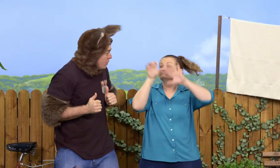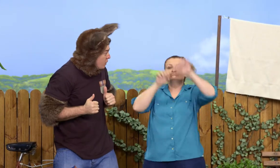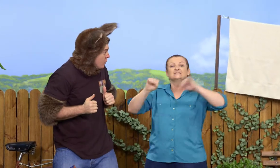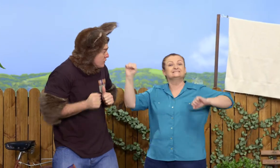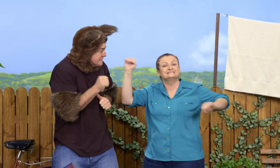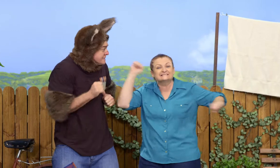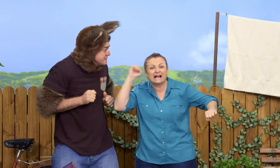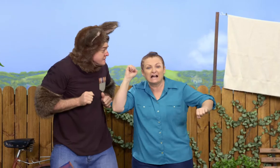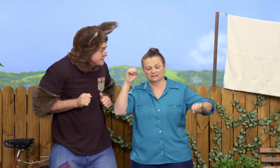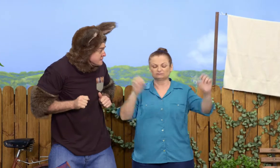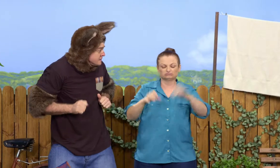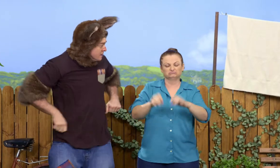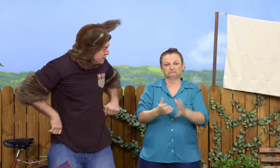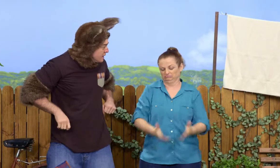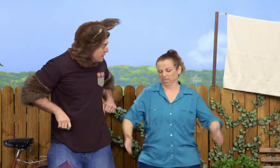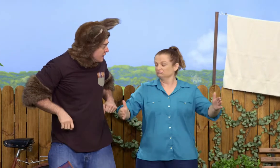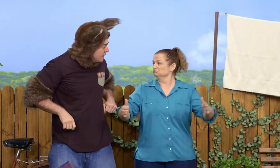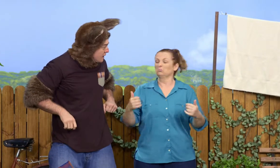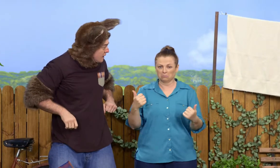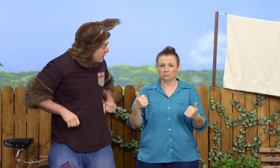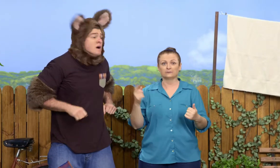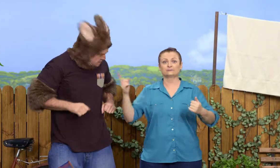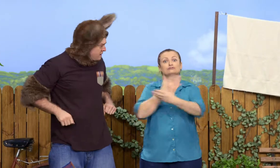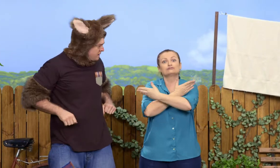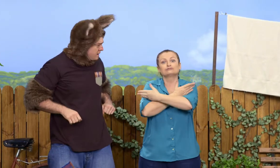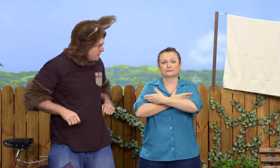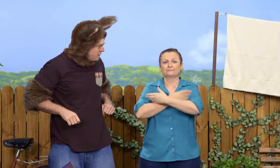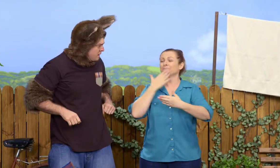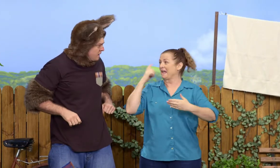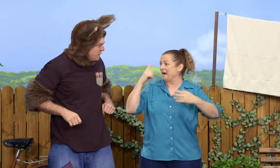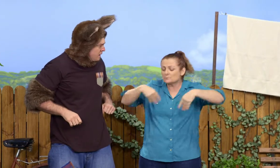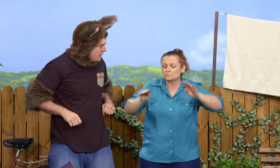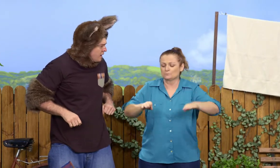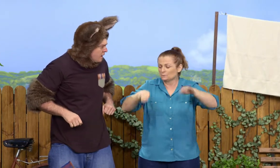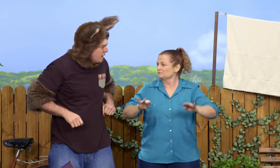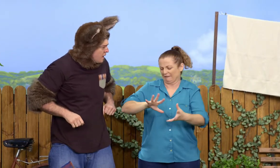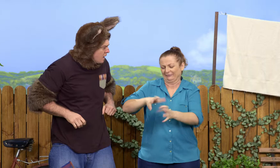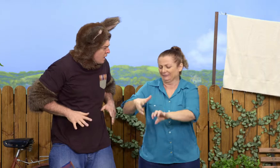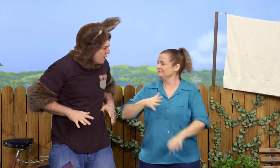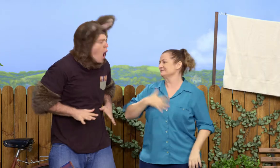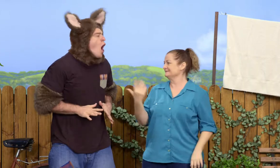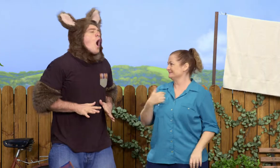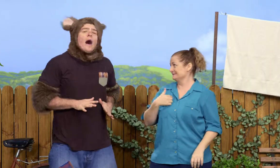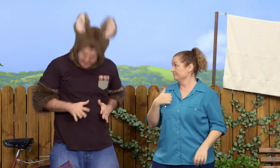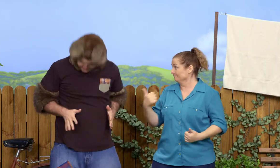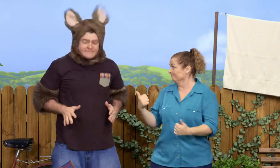When you take them off, can you put the towels in the basket? But please be careful with the T-shirts. I don't want them to get crumpled, OK?